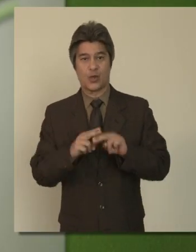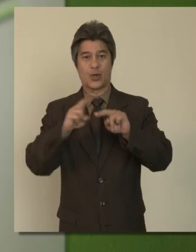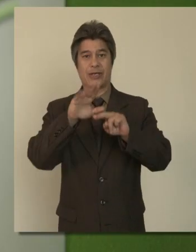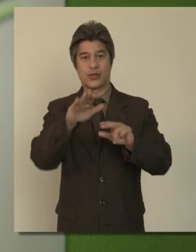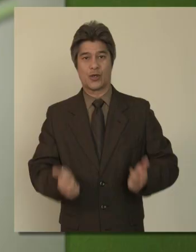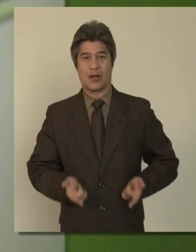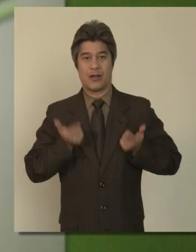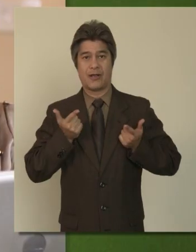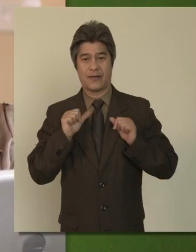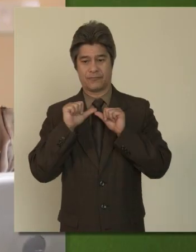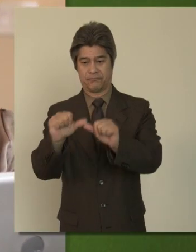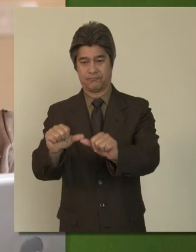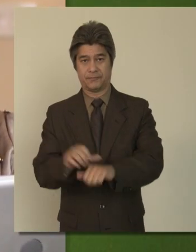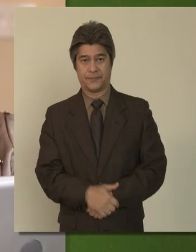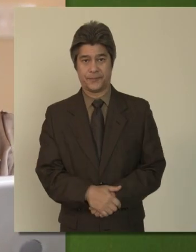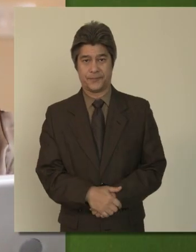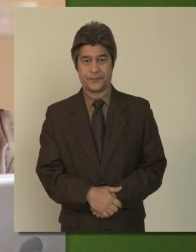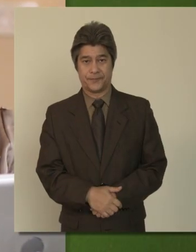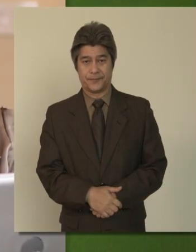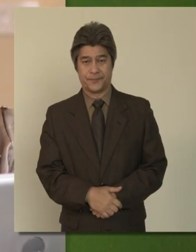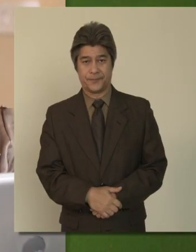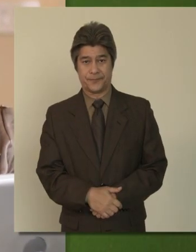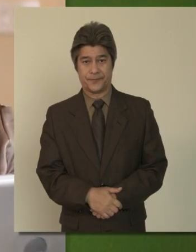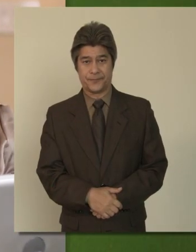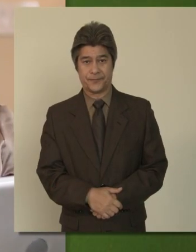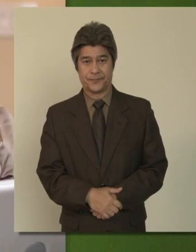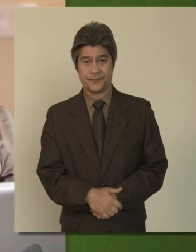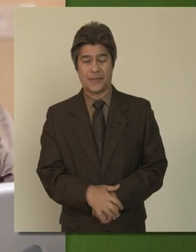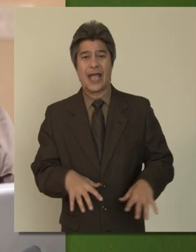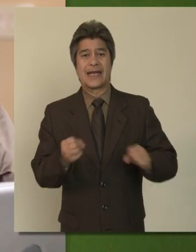that increases your survivability.